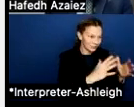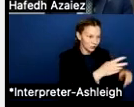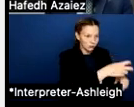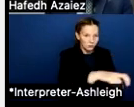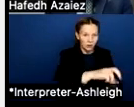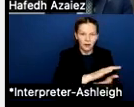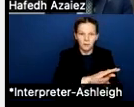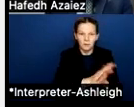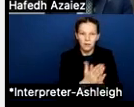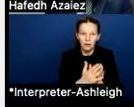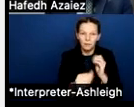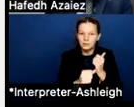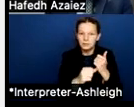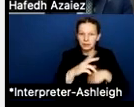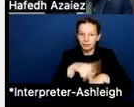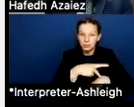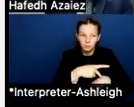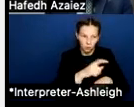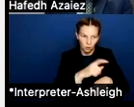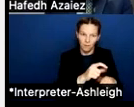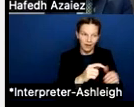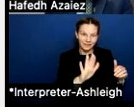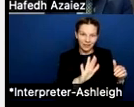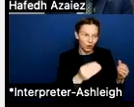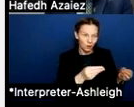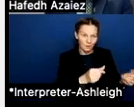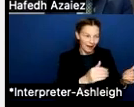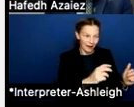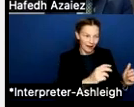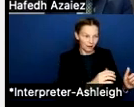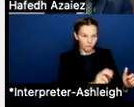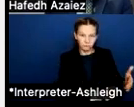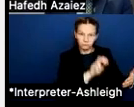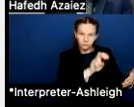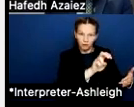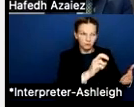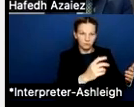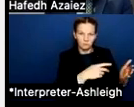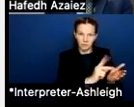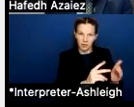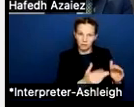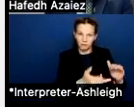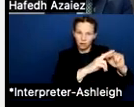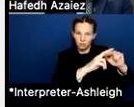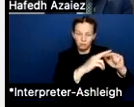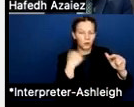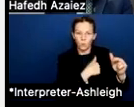So they just allow us to really balance those pay structures and make sure that over time, they don't compress to the point where a teacher